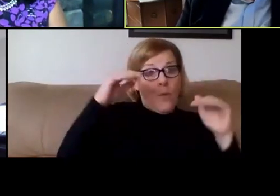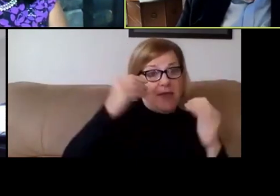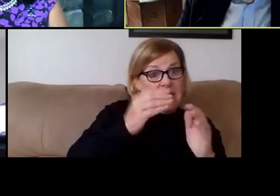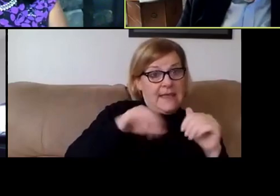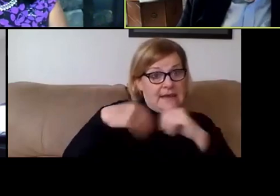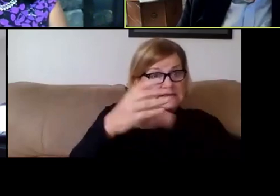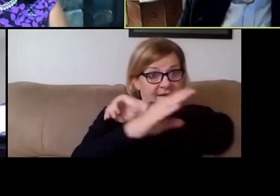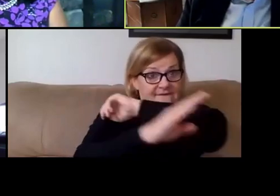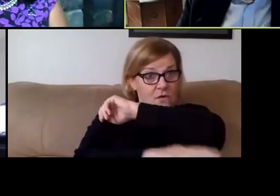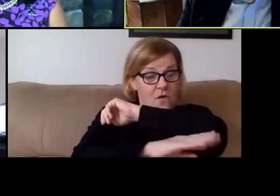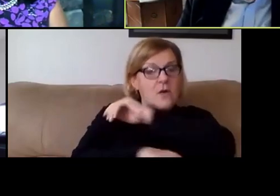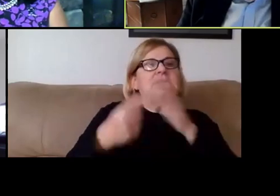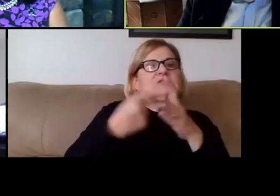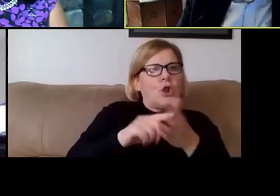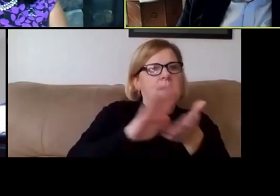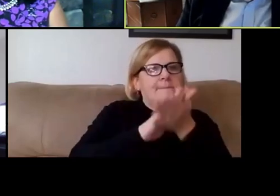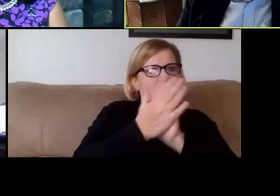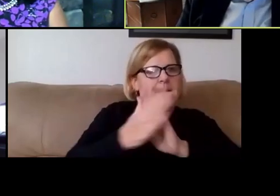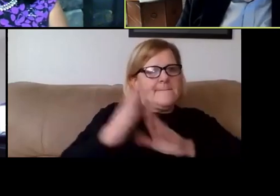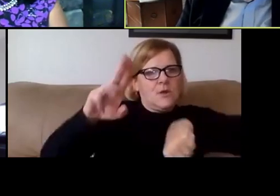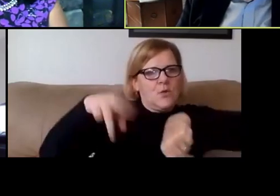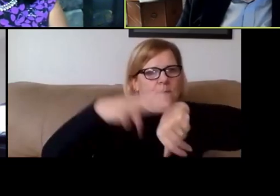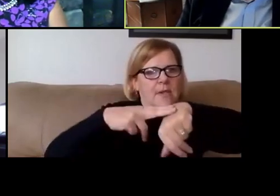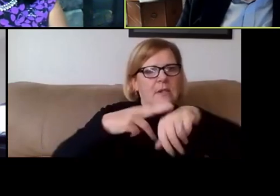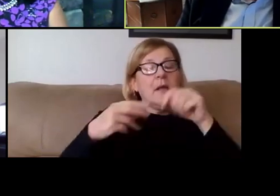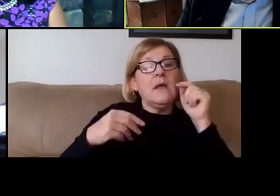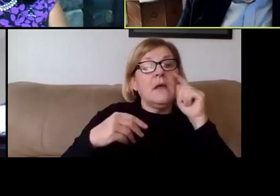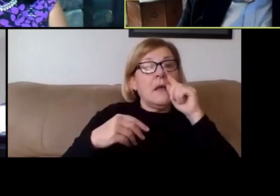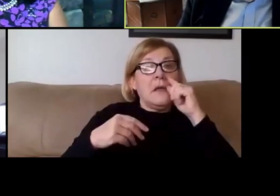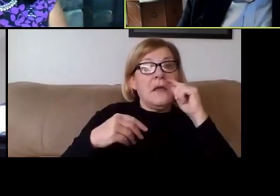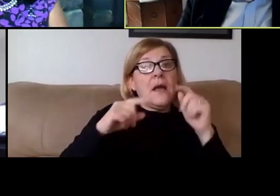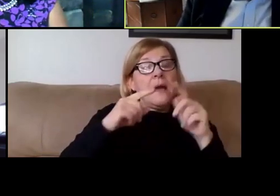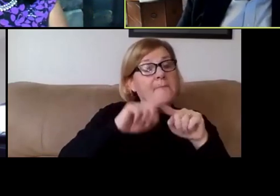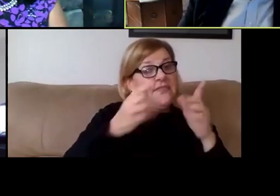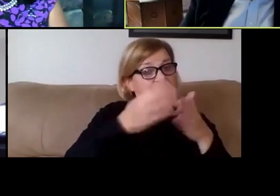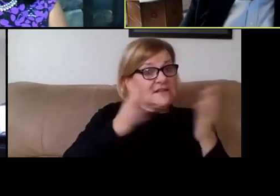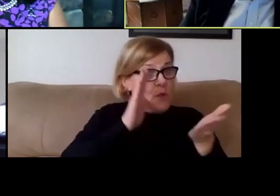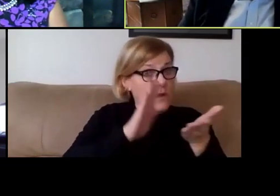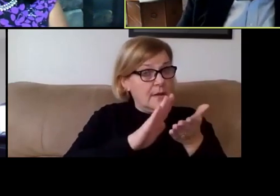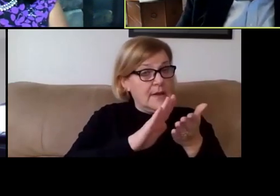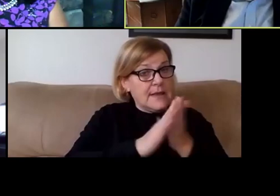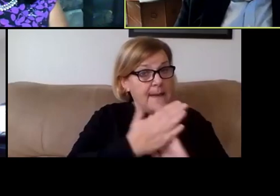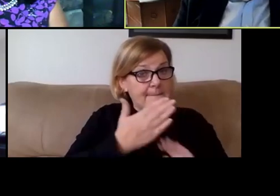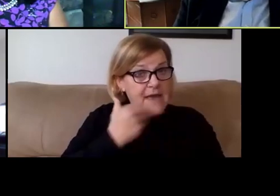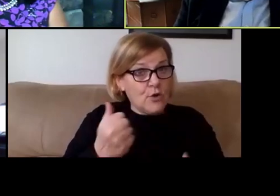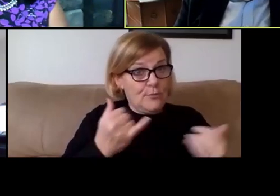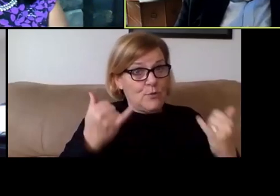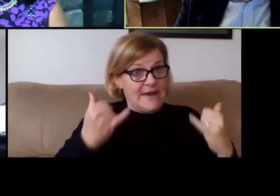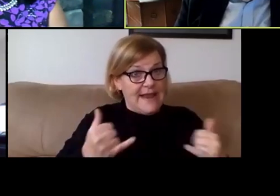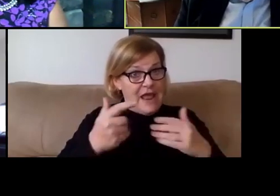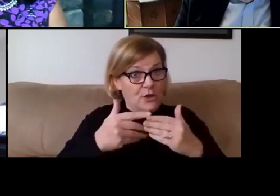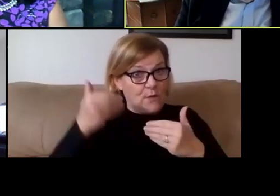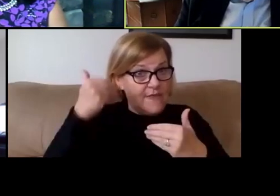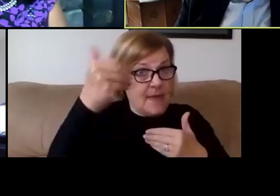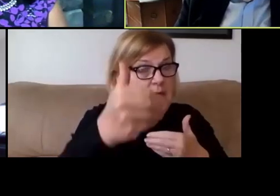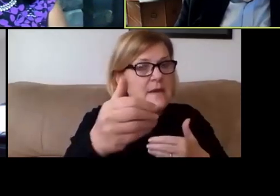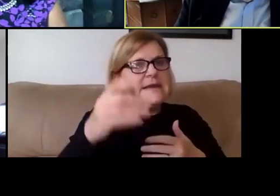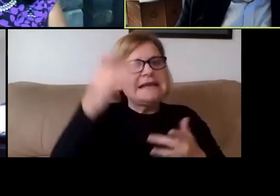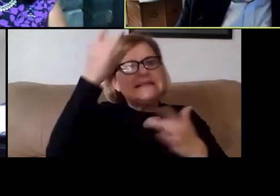starts to become a normal semester; but that things will get better between now and then as the disease comes under better control